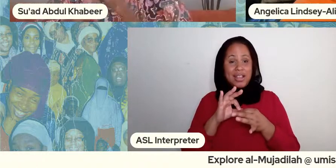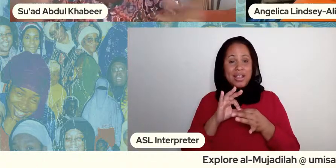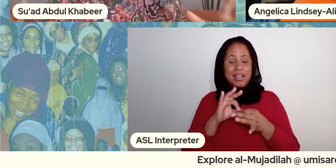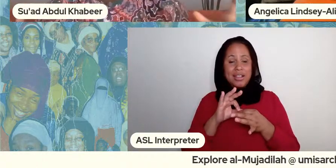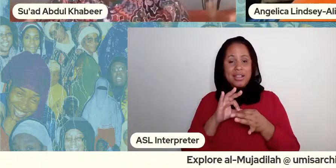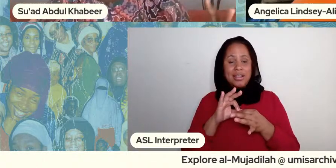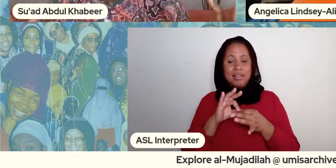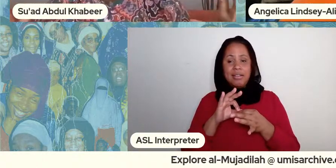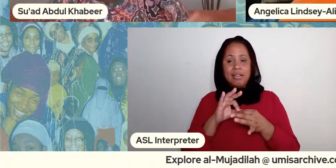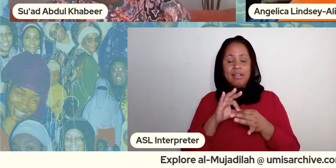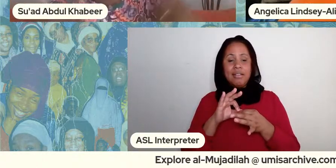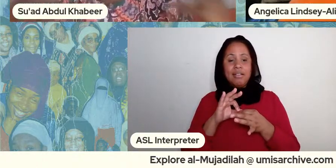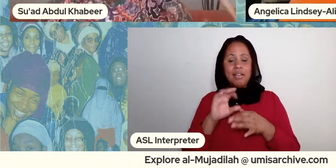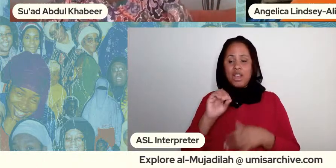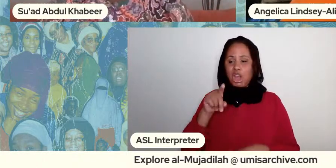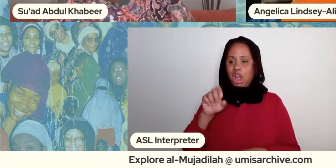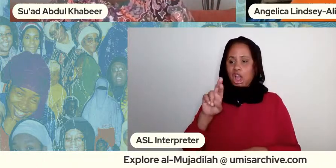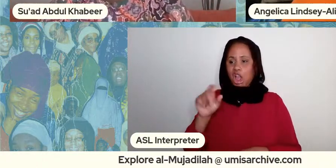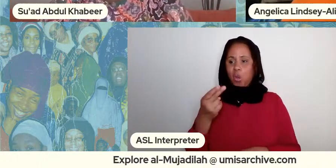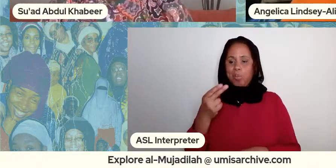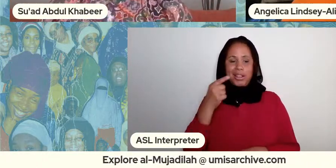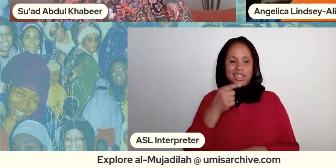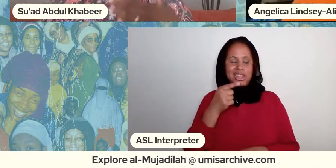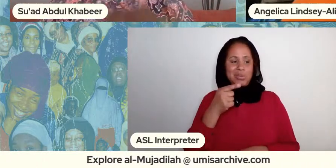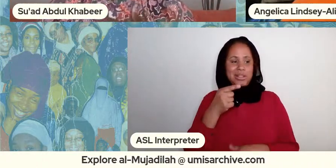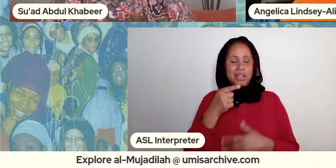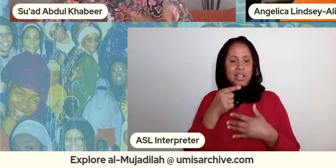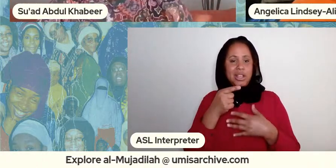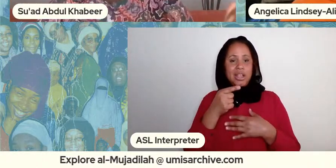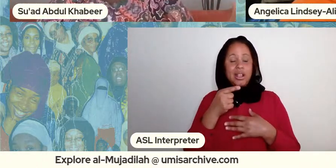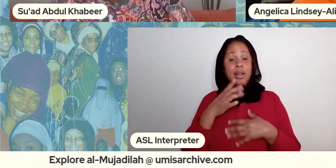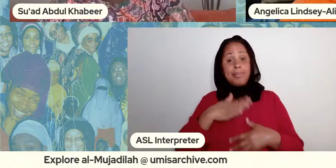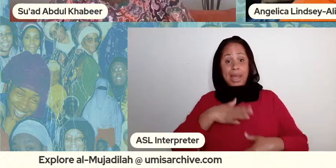in american society right of people who married multiple times you know my mother was married six